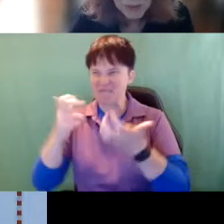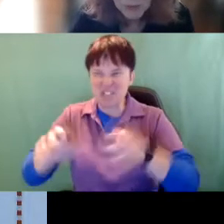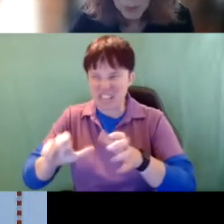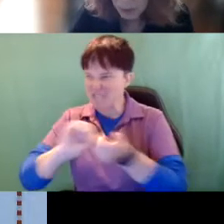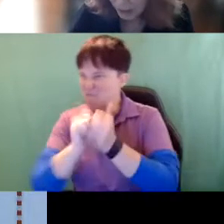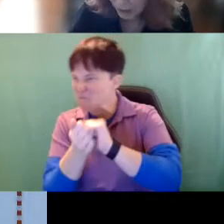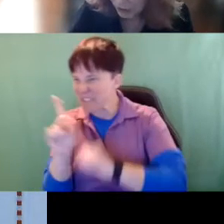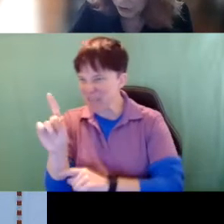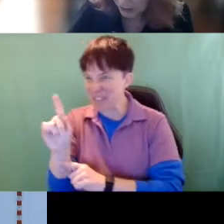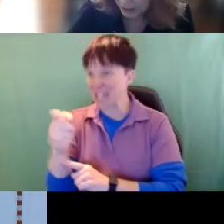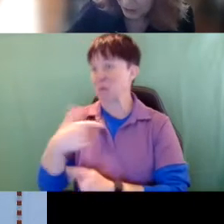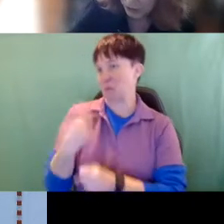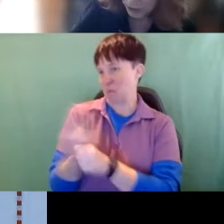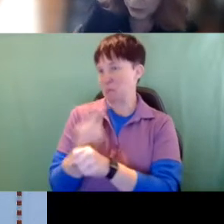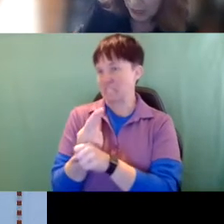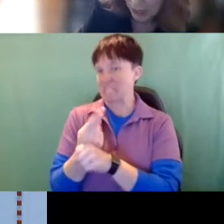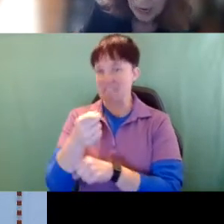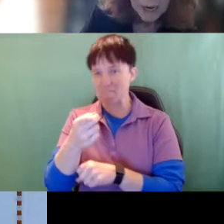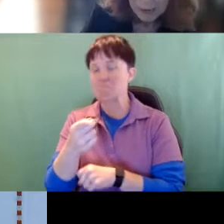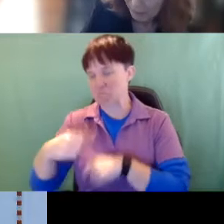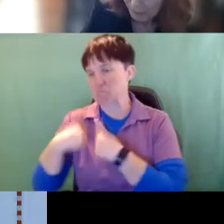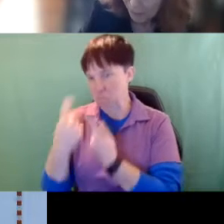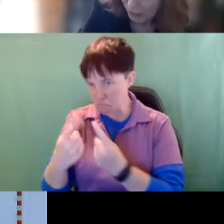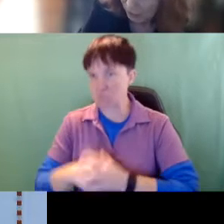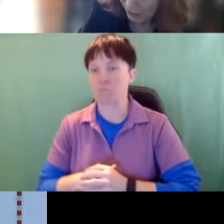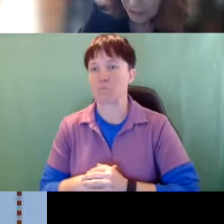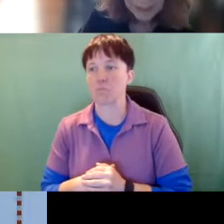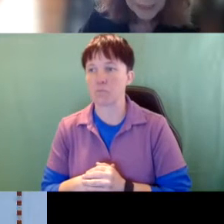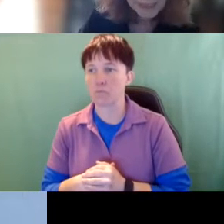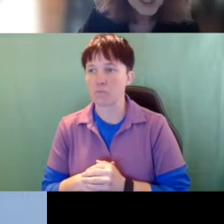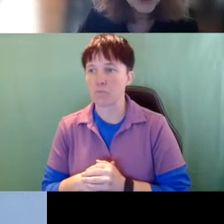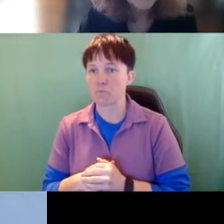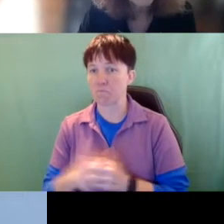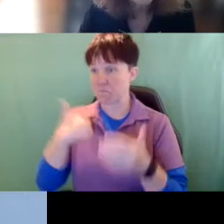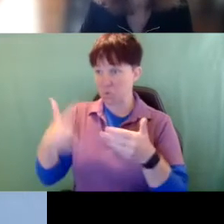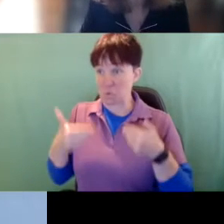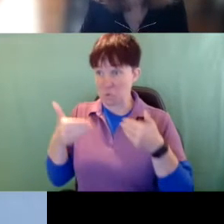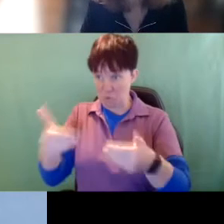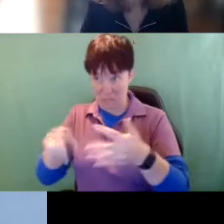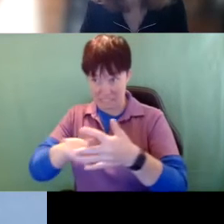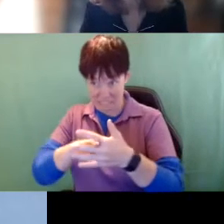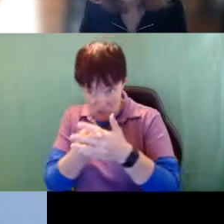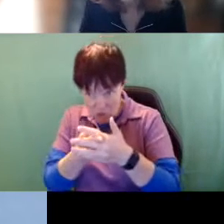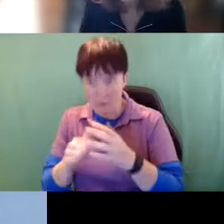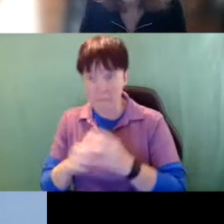So this is what we used earlier, so I'll go ahead and get started here.